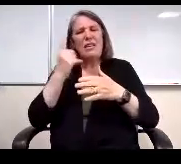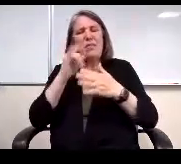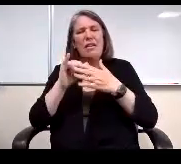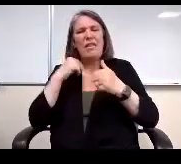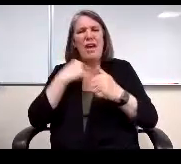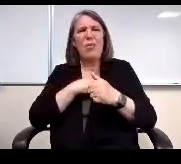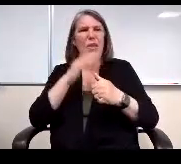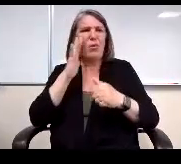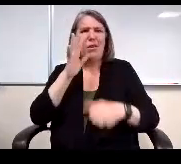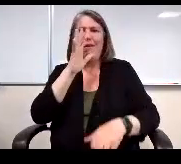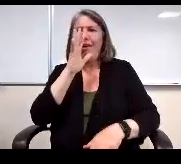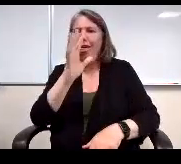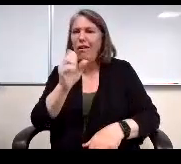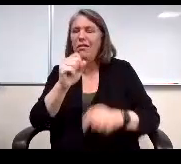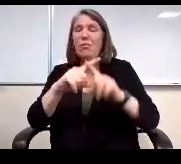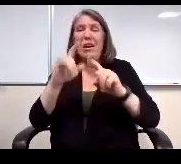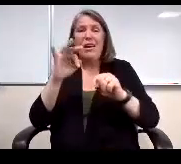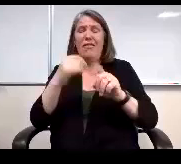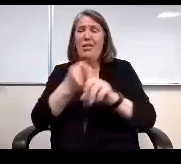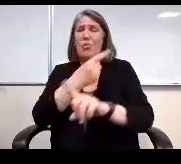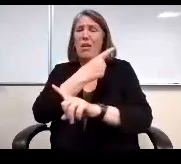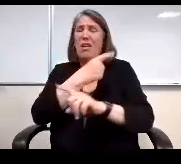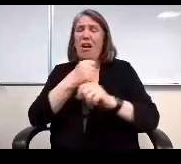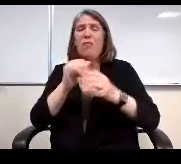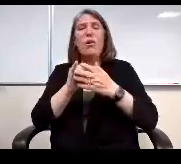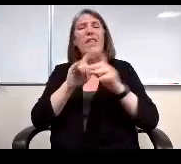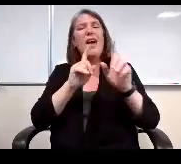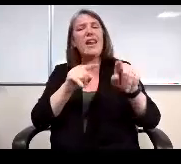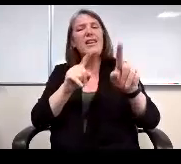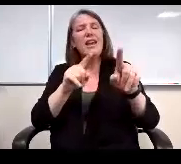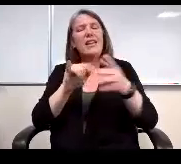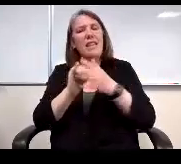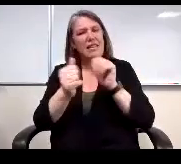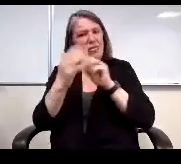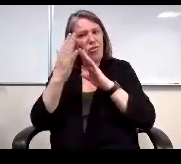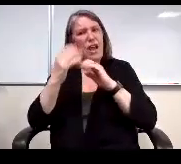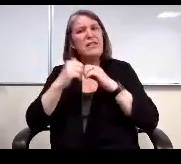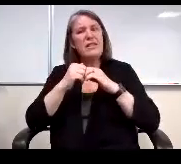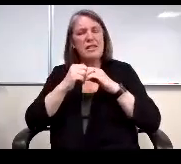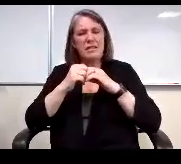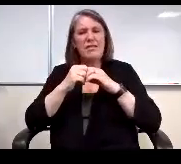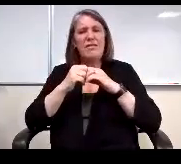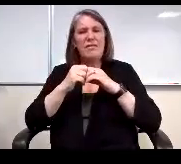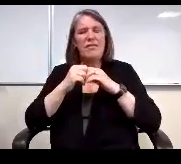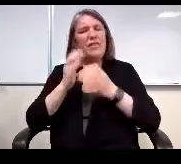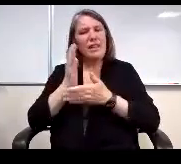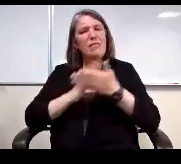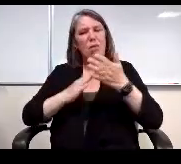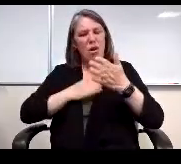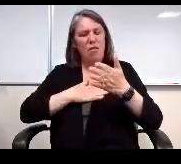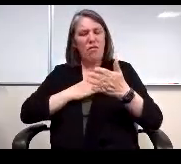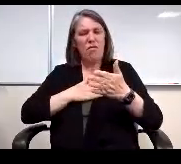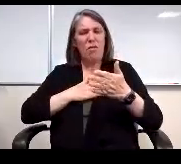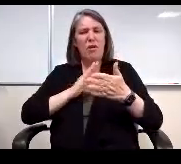but if it's on the 1/2, I don't know that attendance is addressed as part of our policy is yes,